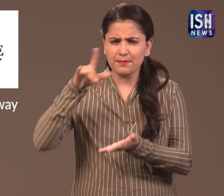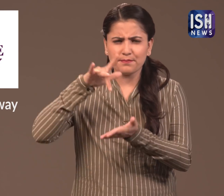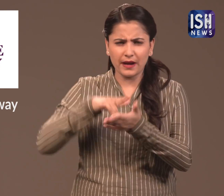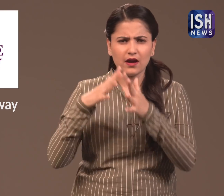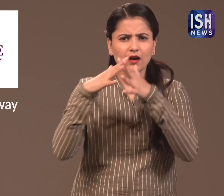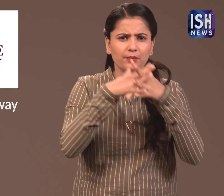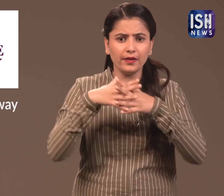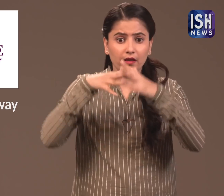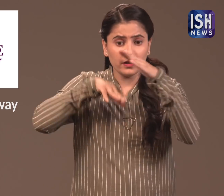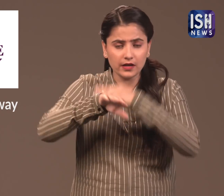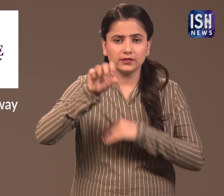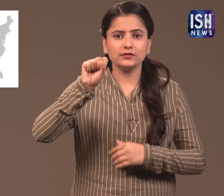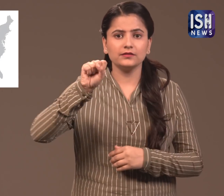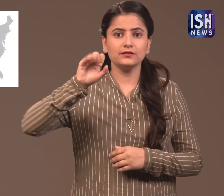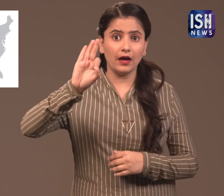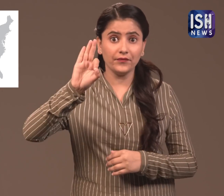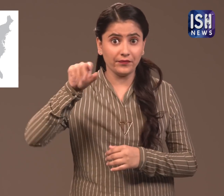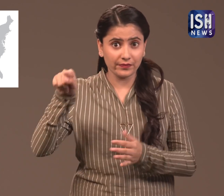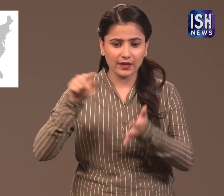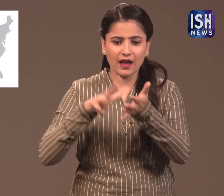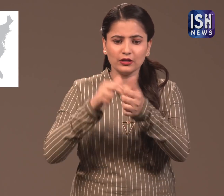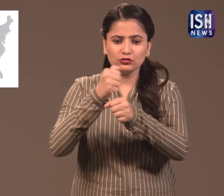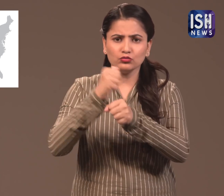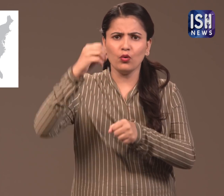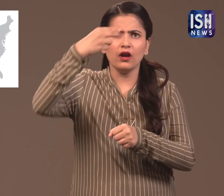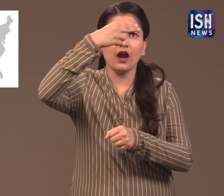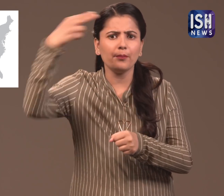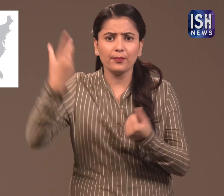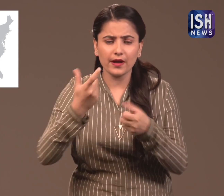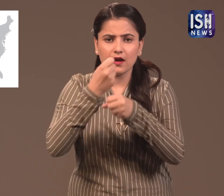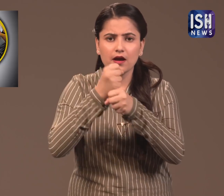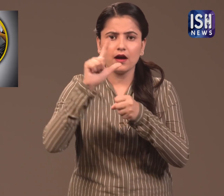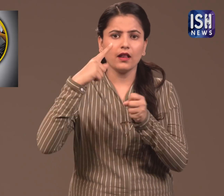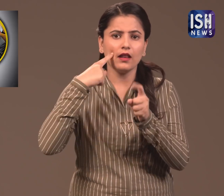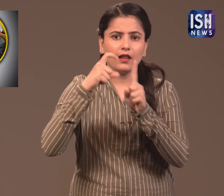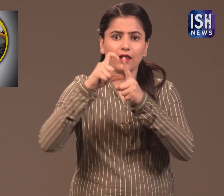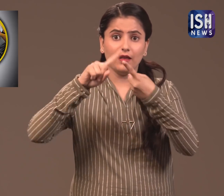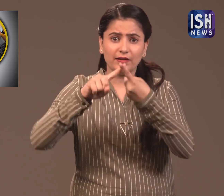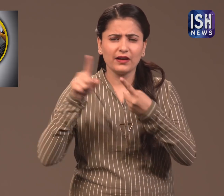In San Fransisco, America an NGO called Glide